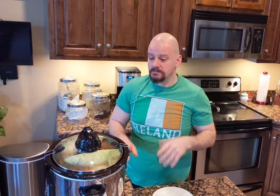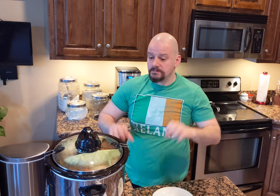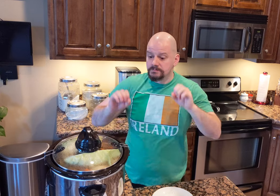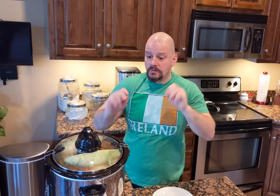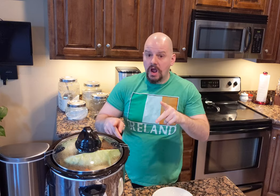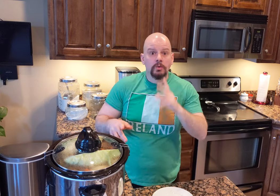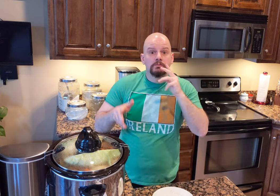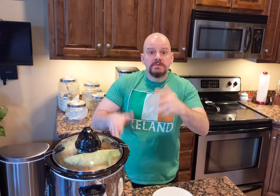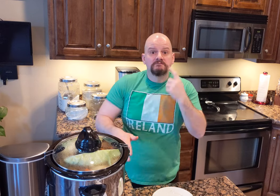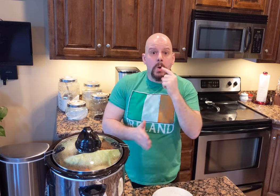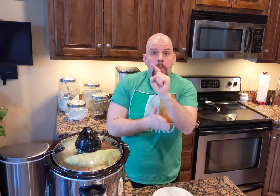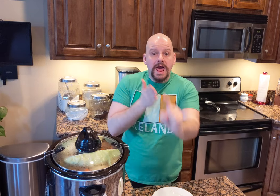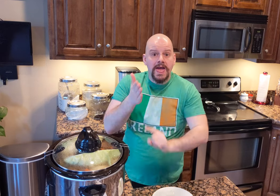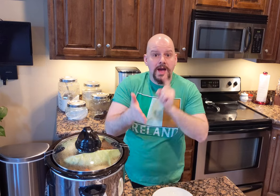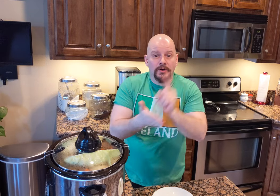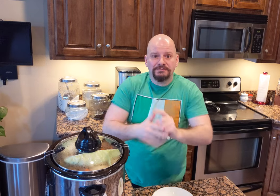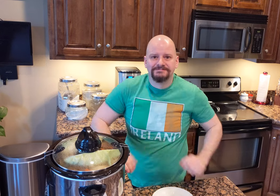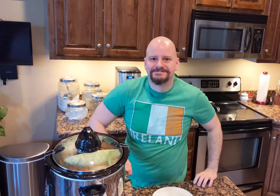Okay, let's leave it for an hour!